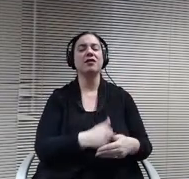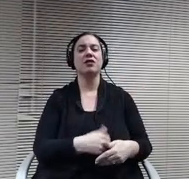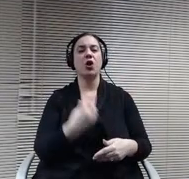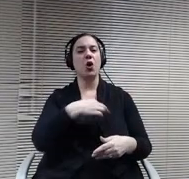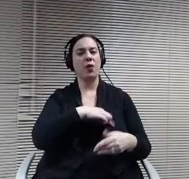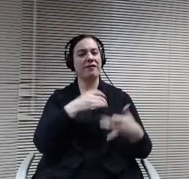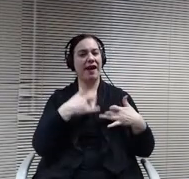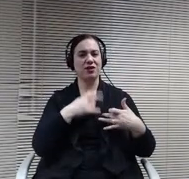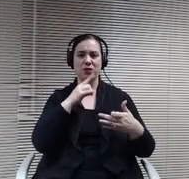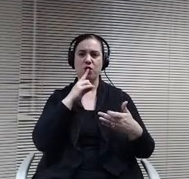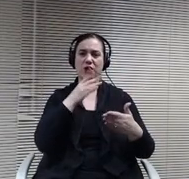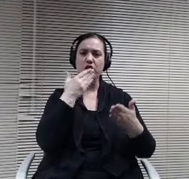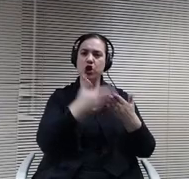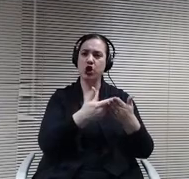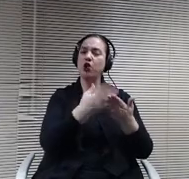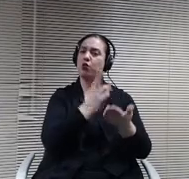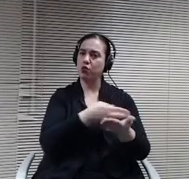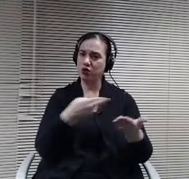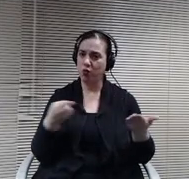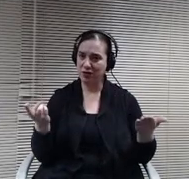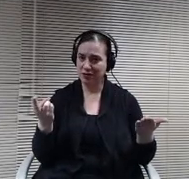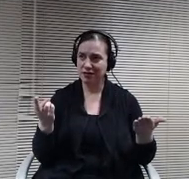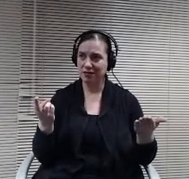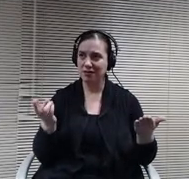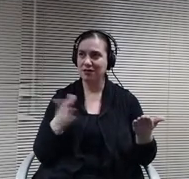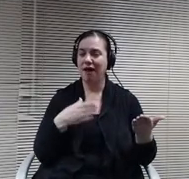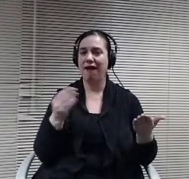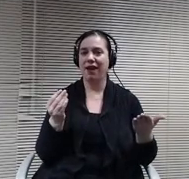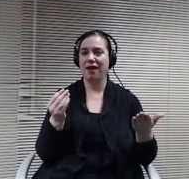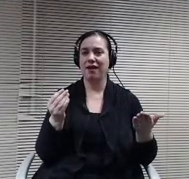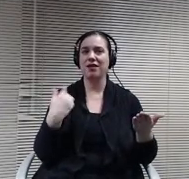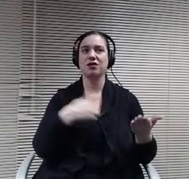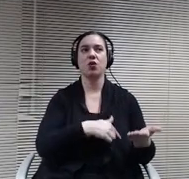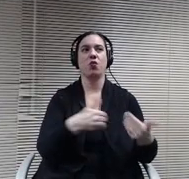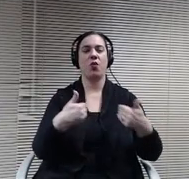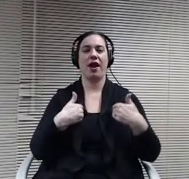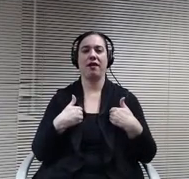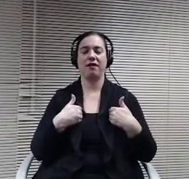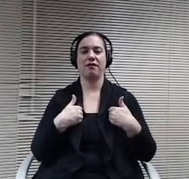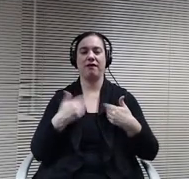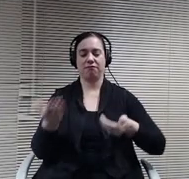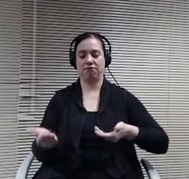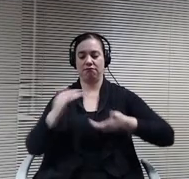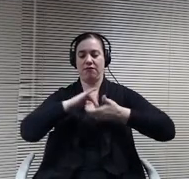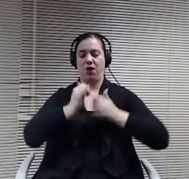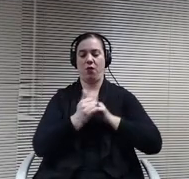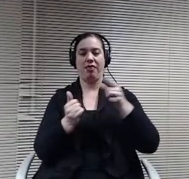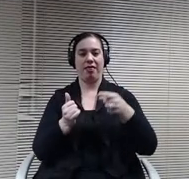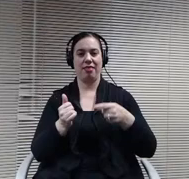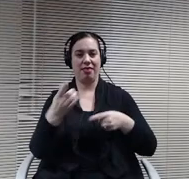find some great resources and and we have. Collaborate with them to use some of those same resources, as